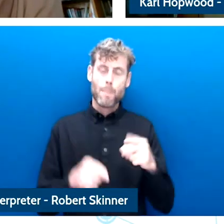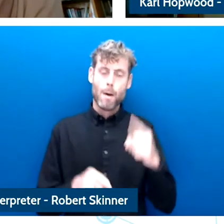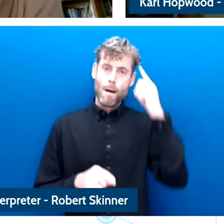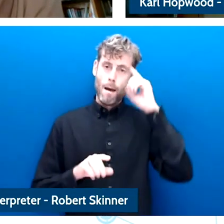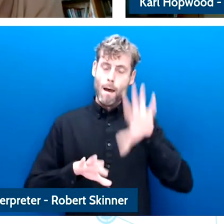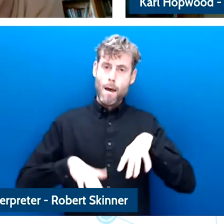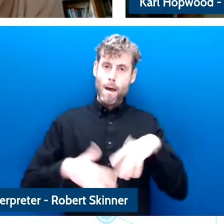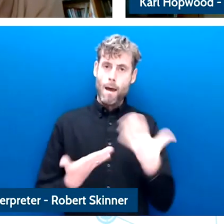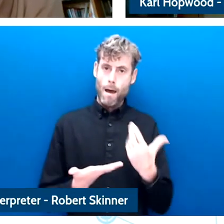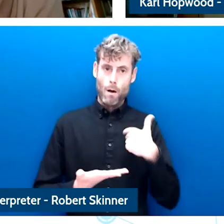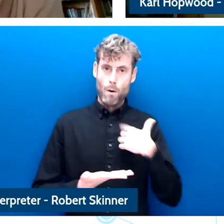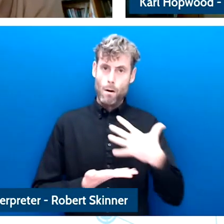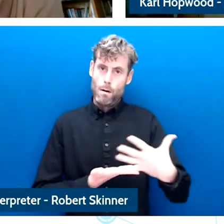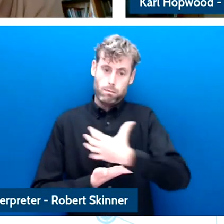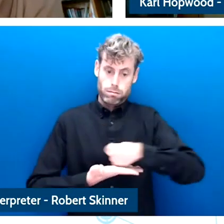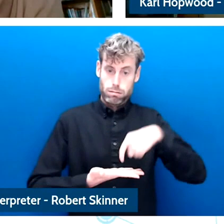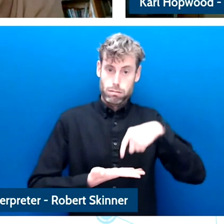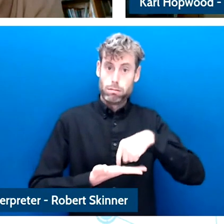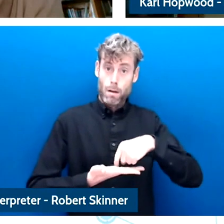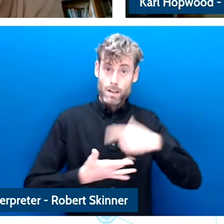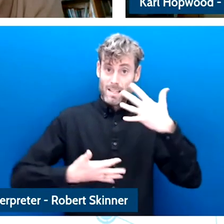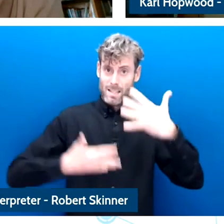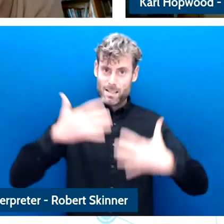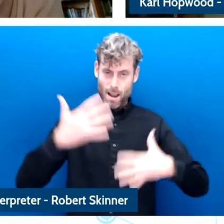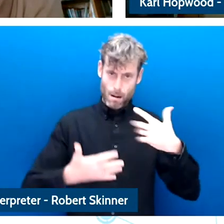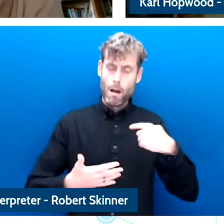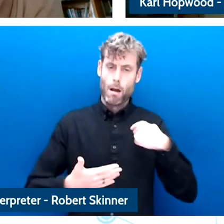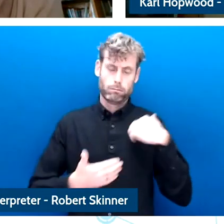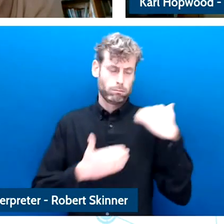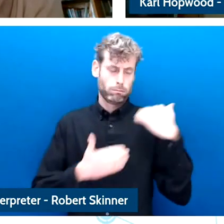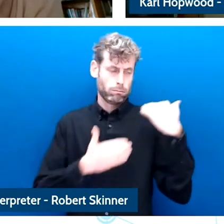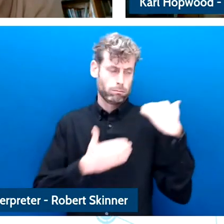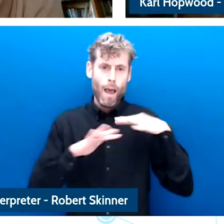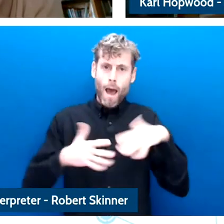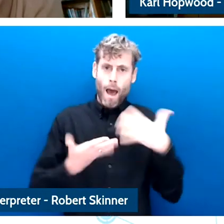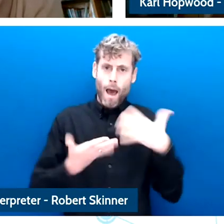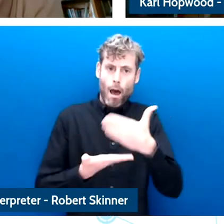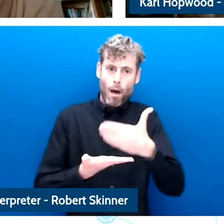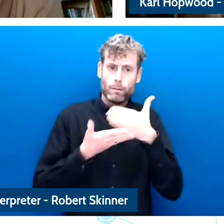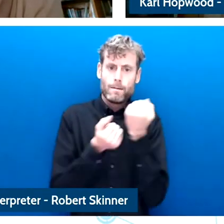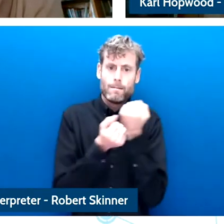Yeah, absolutely and I think you make a value valid point but the so many